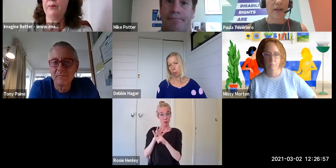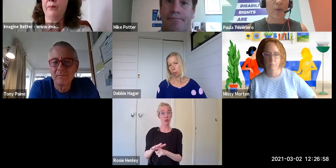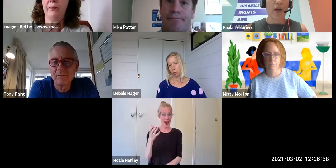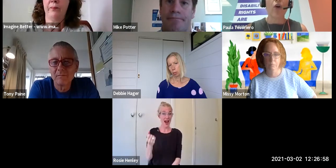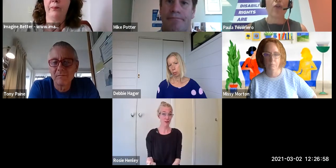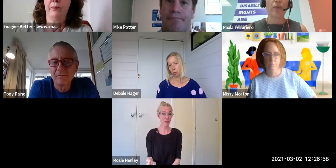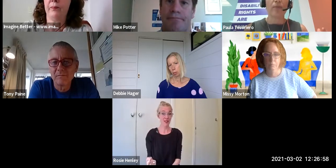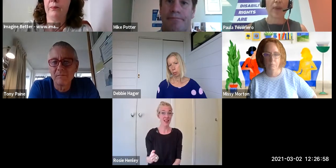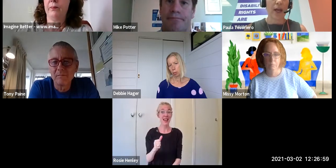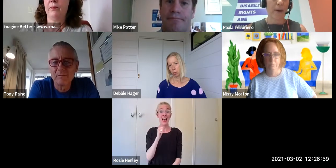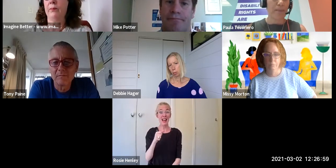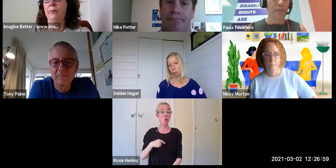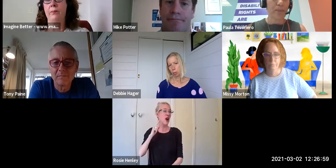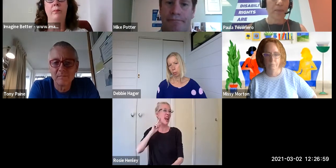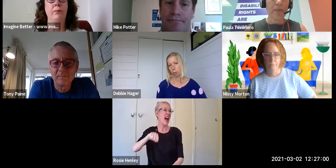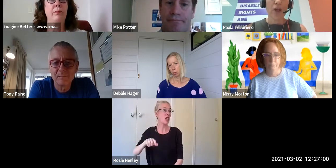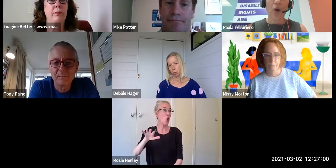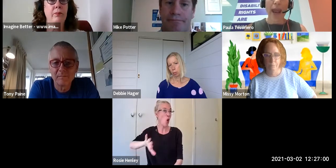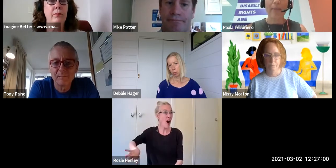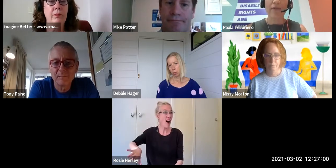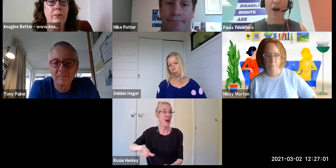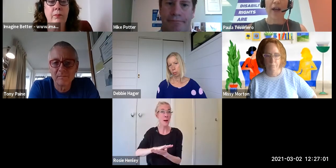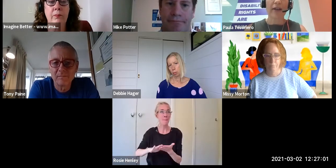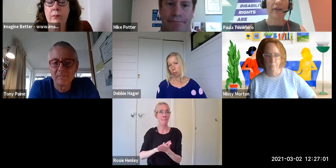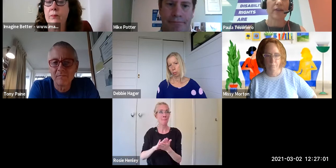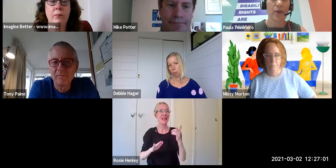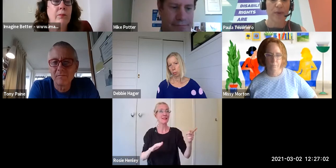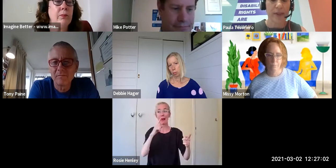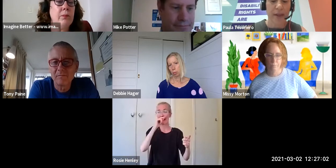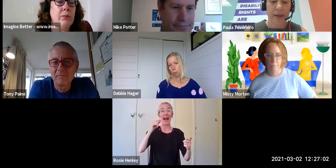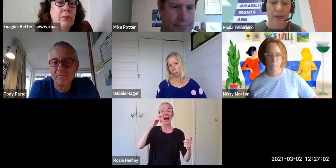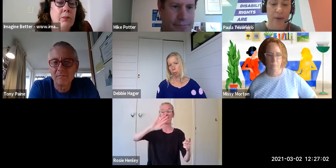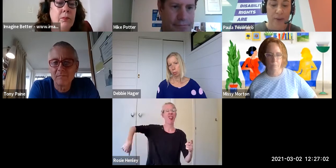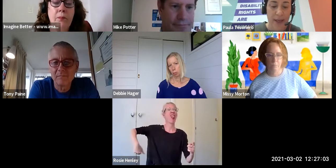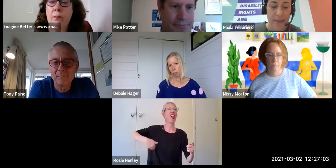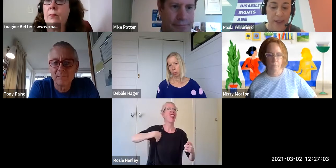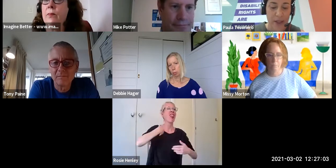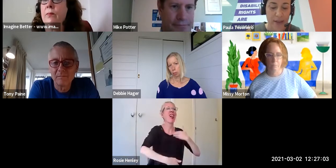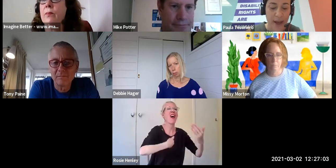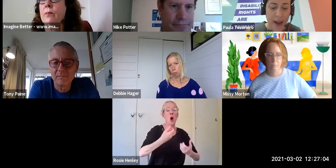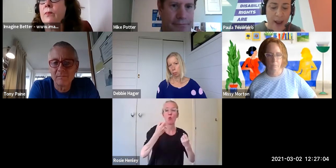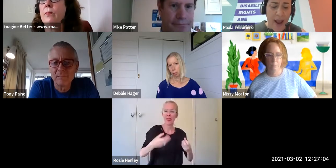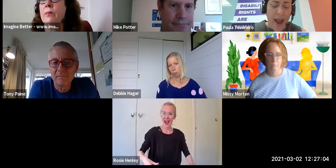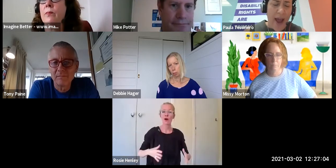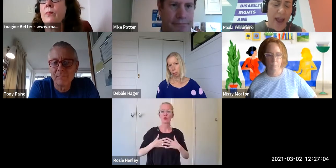if we're not amplifying those key messages.